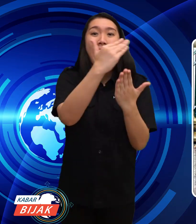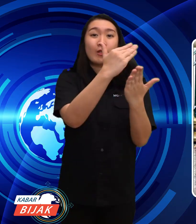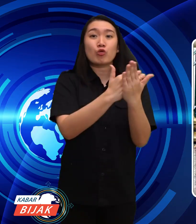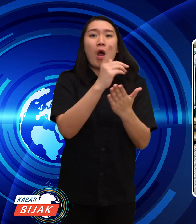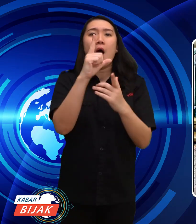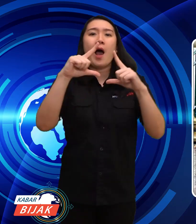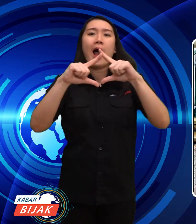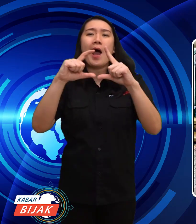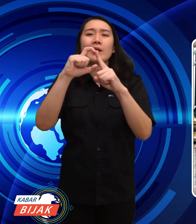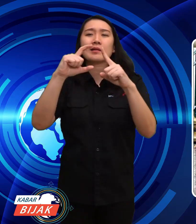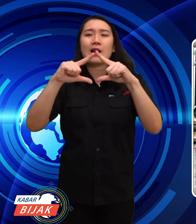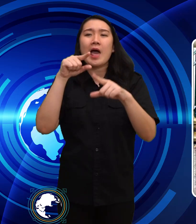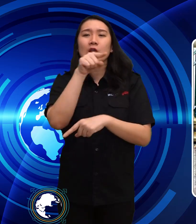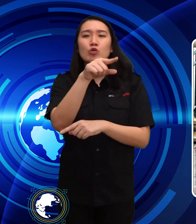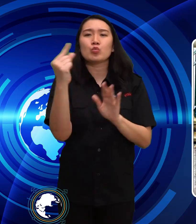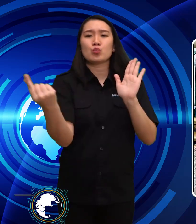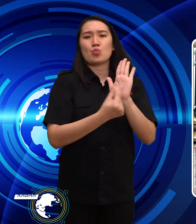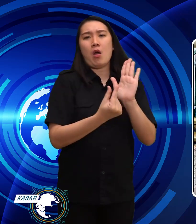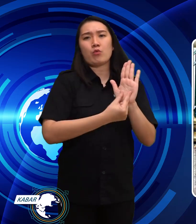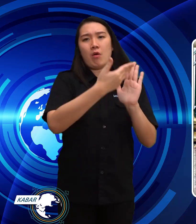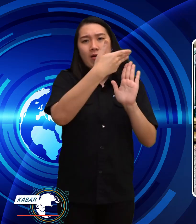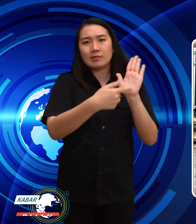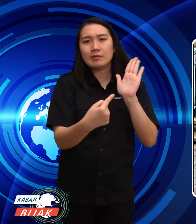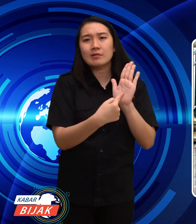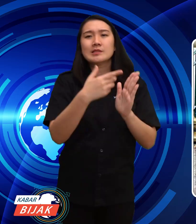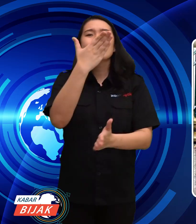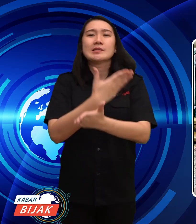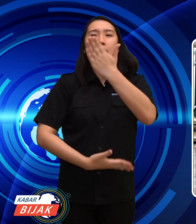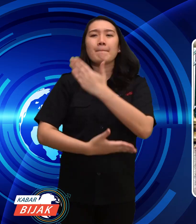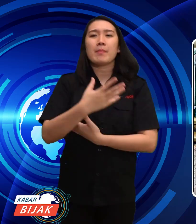Whereas according to ADA rules, American disability law,